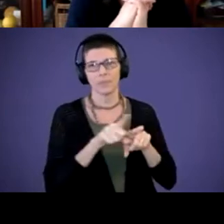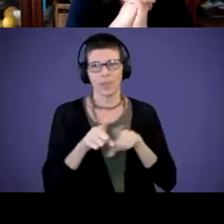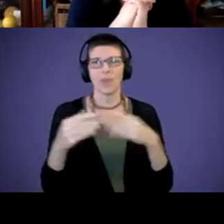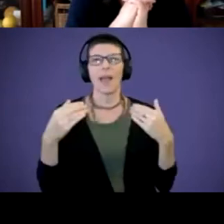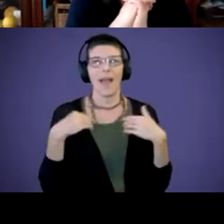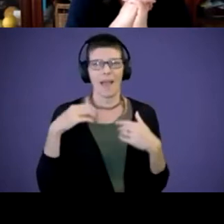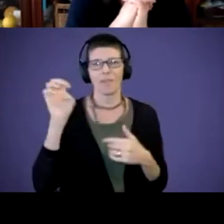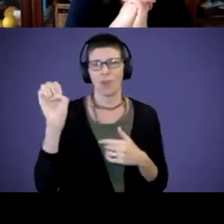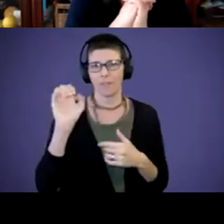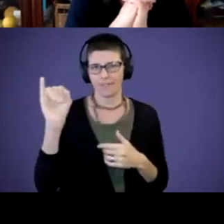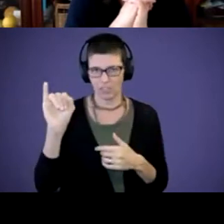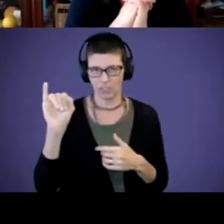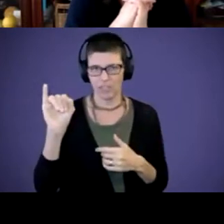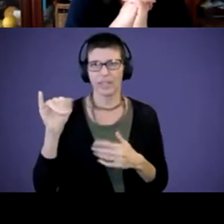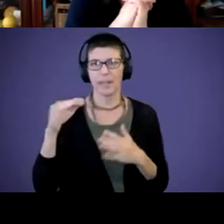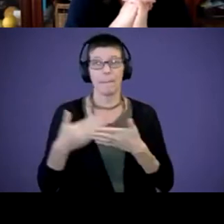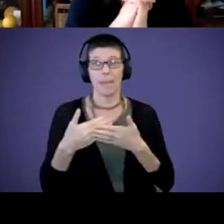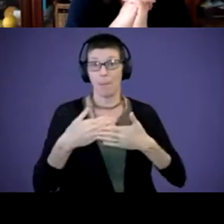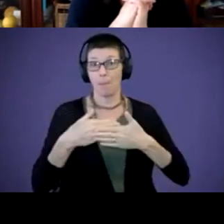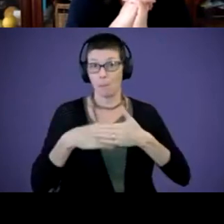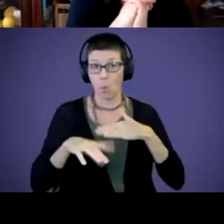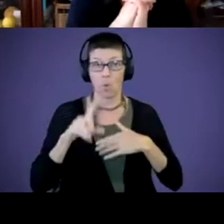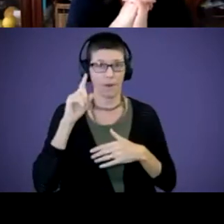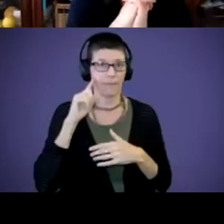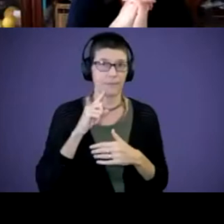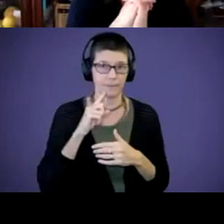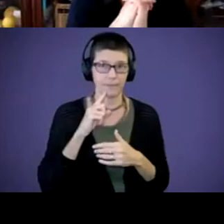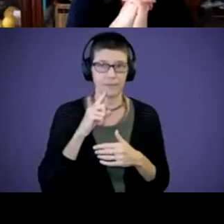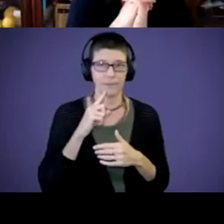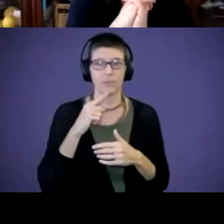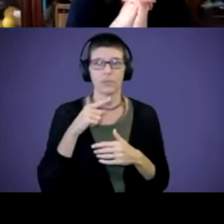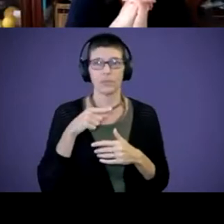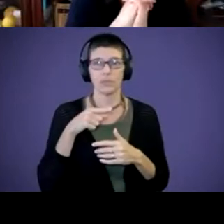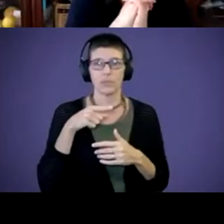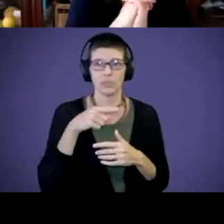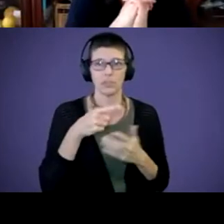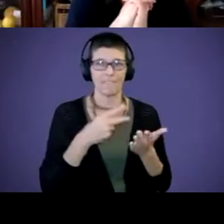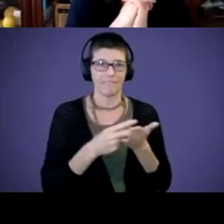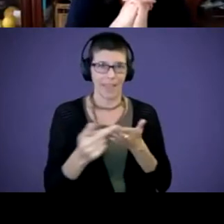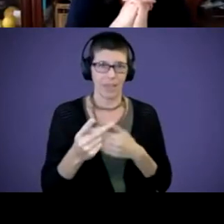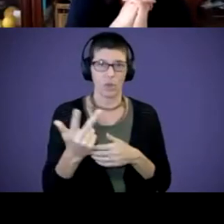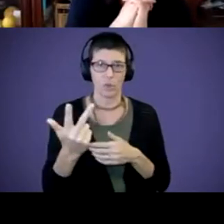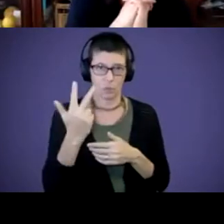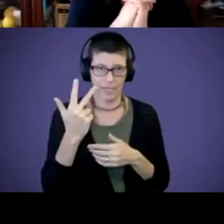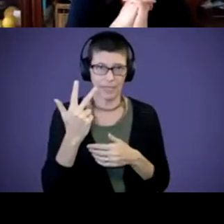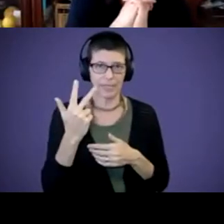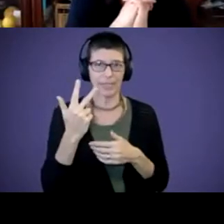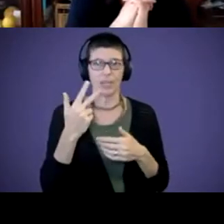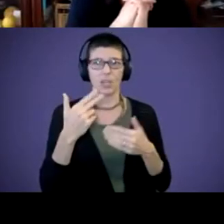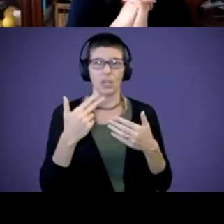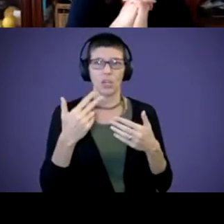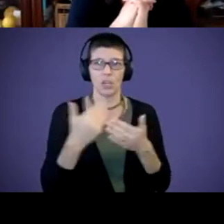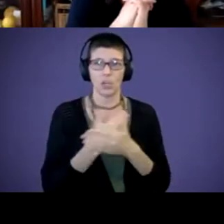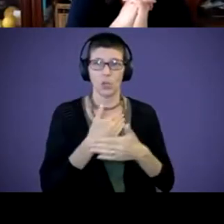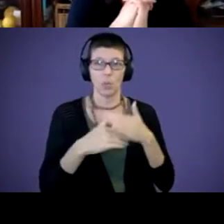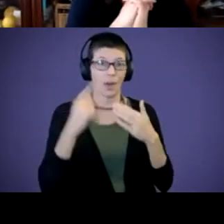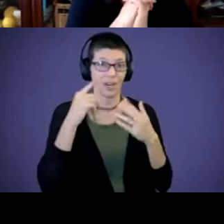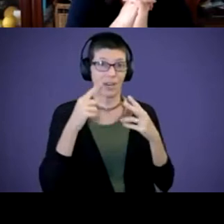We started, baby was born deaf. She failed 3 newborn hearing tests. Yes, I said 3. She,